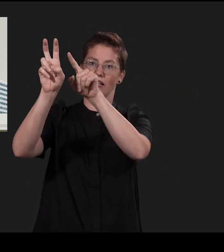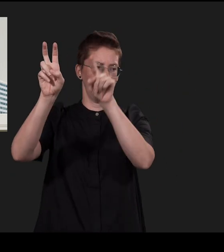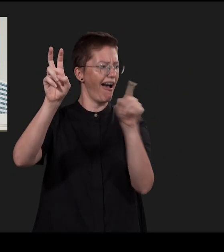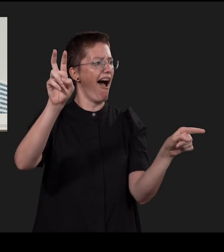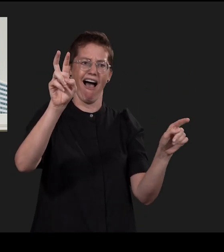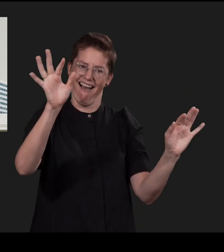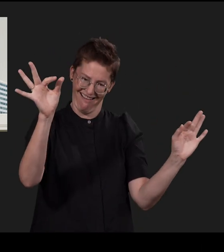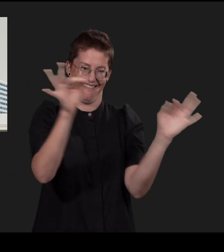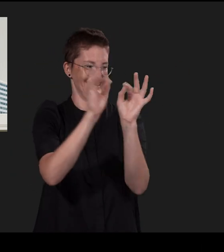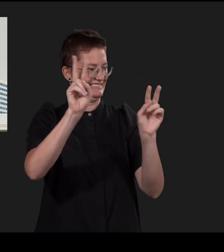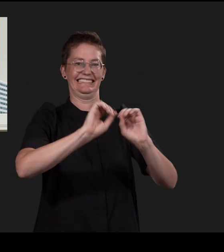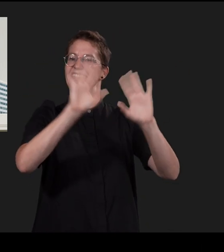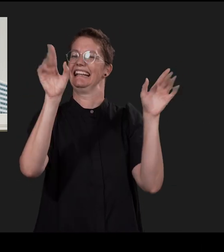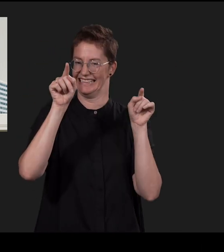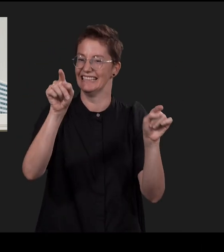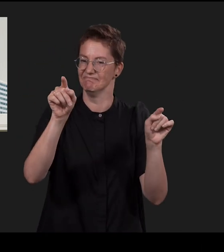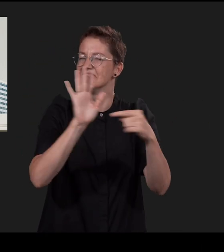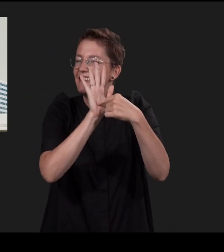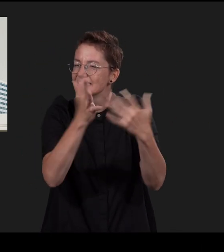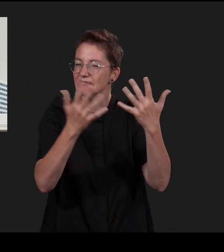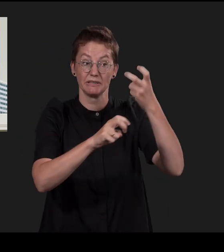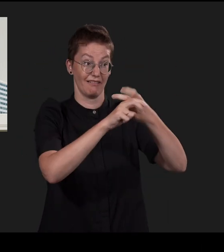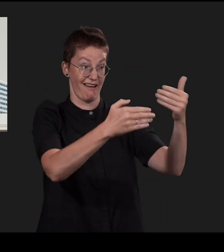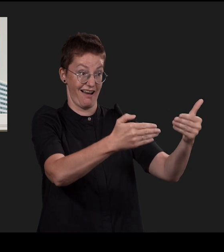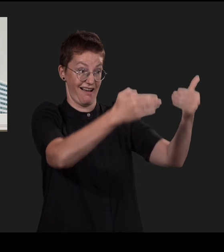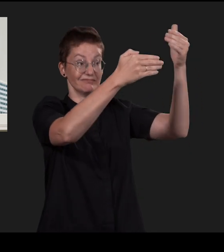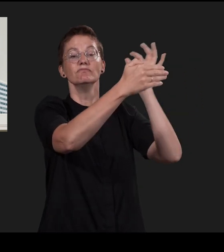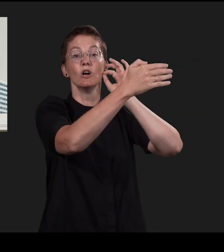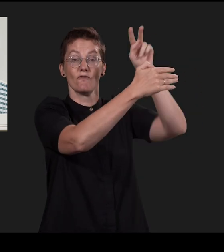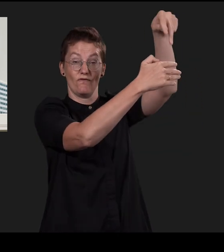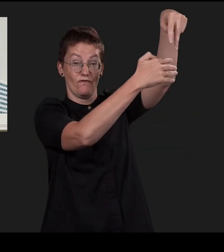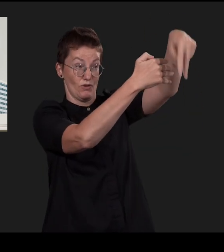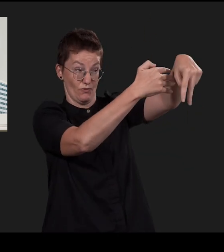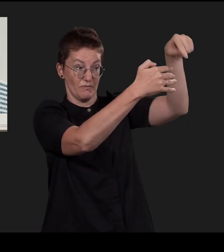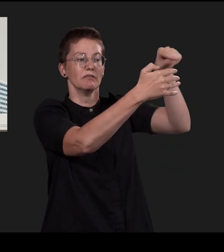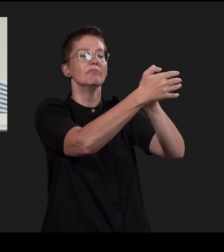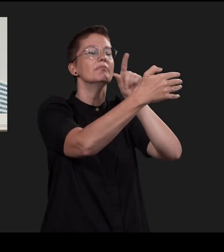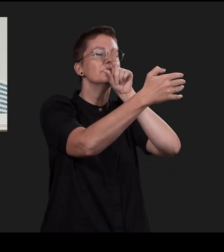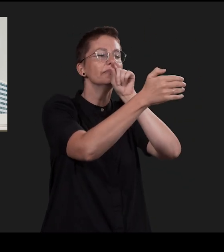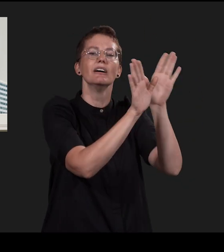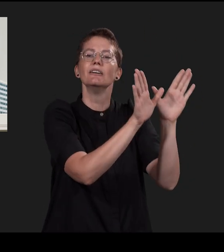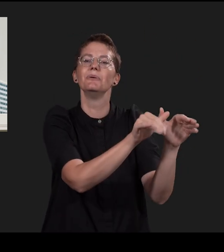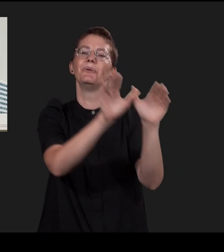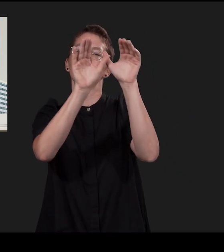woman behind glass with dove in flight. It's free, I guess. I mean, I've been doing this motif of